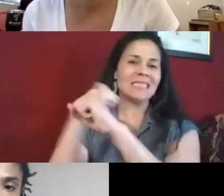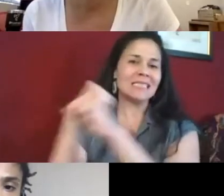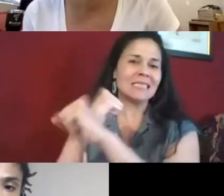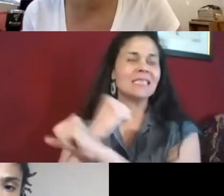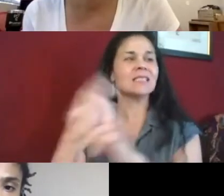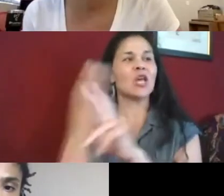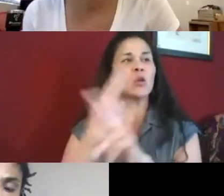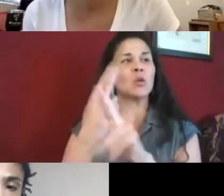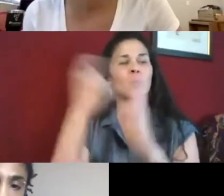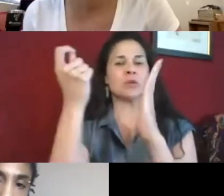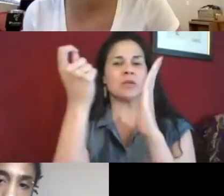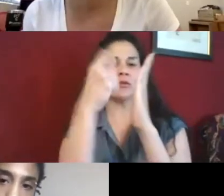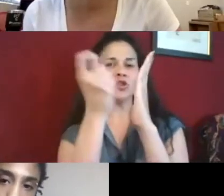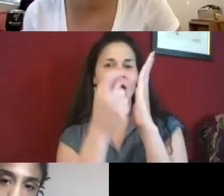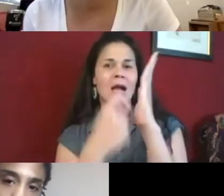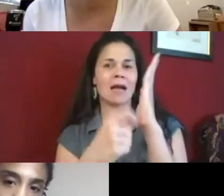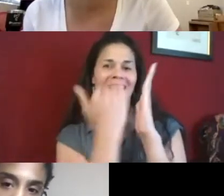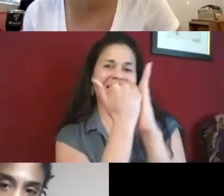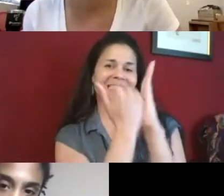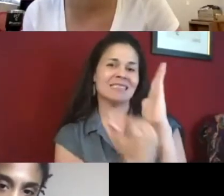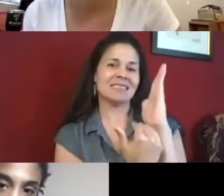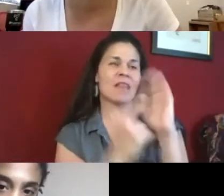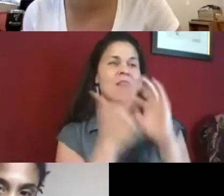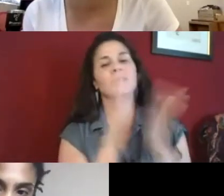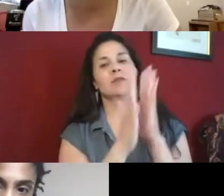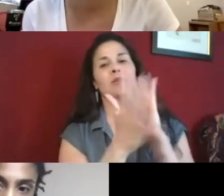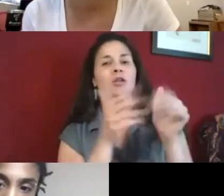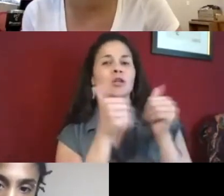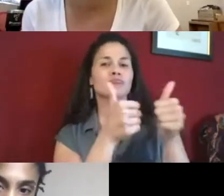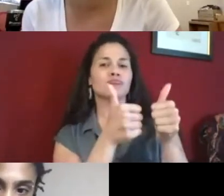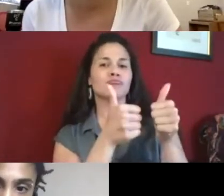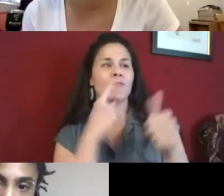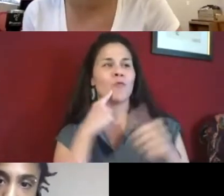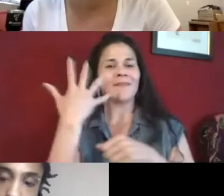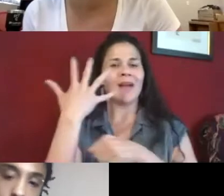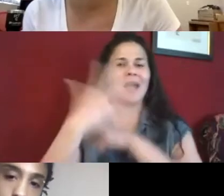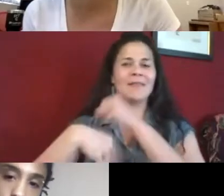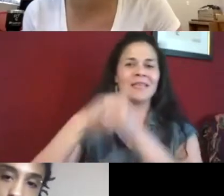the organization's institutions use numbers or statistics, right? And ones